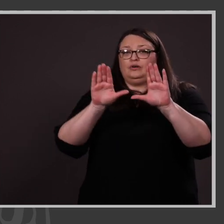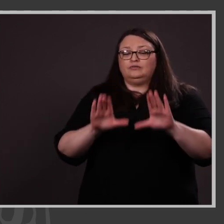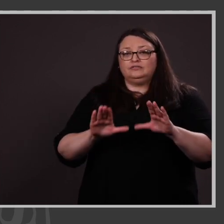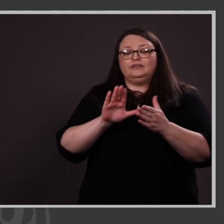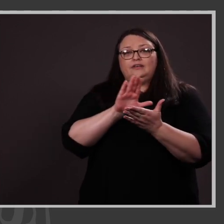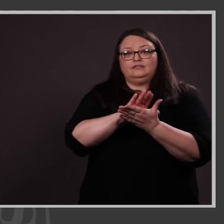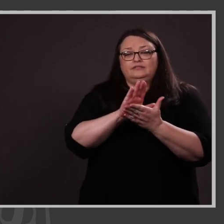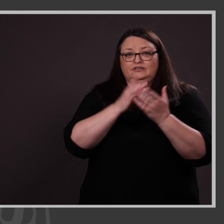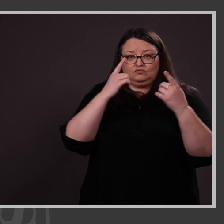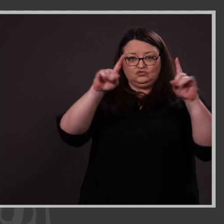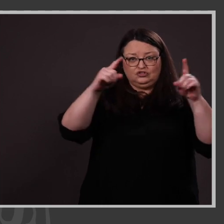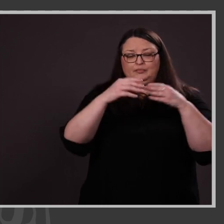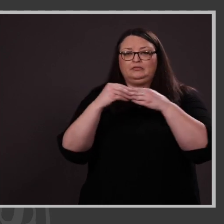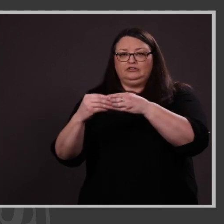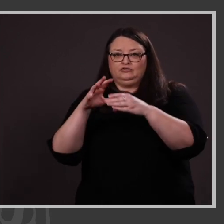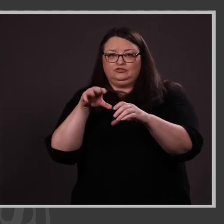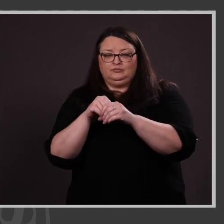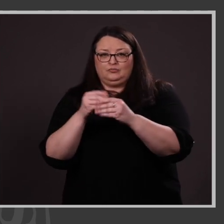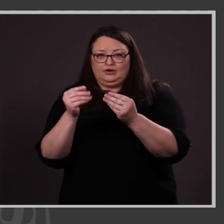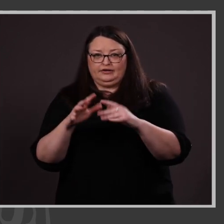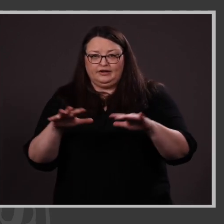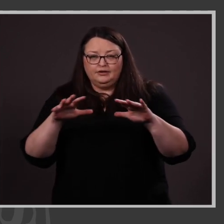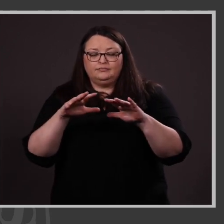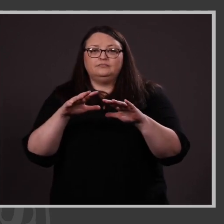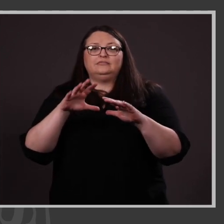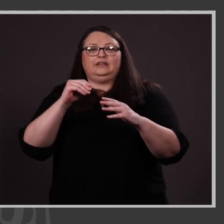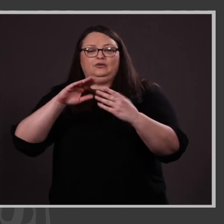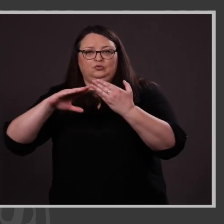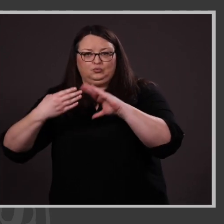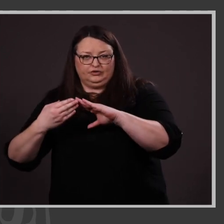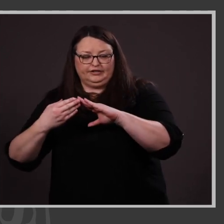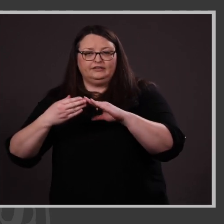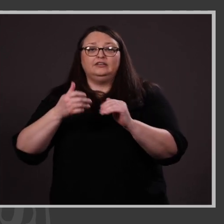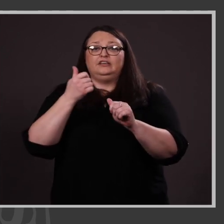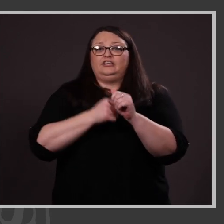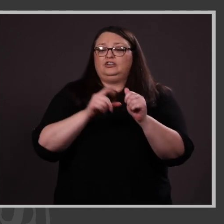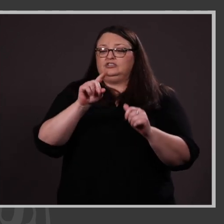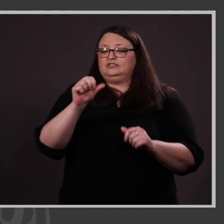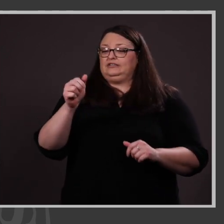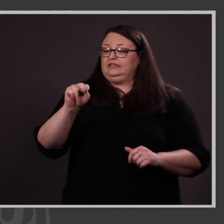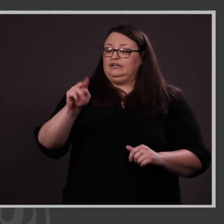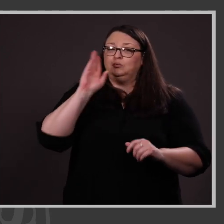and leadership on campus and in the community. Each dean will make remarks regarding the